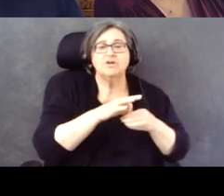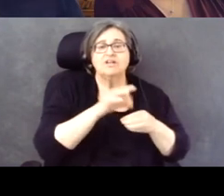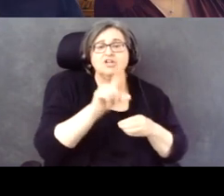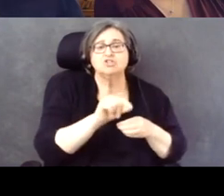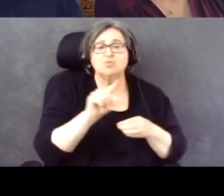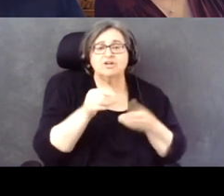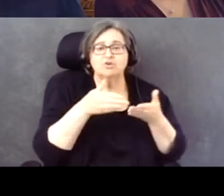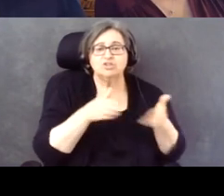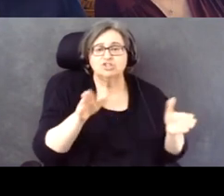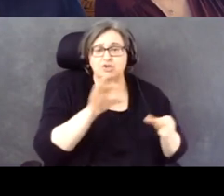And these are just the people who voted.